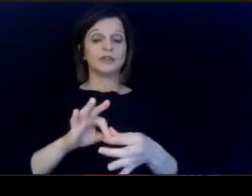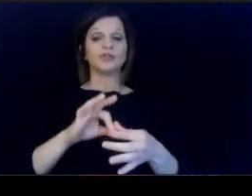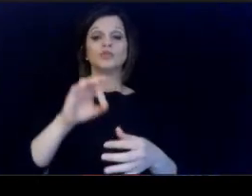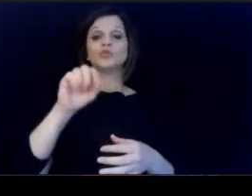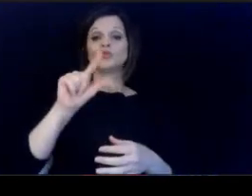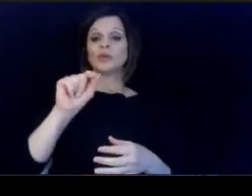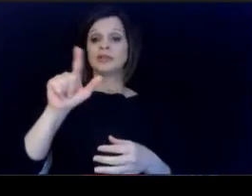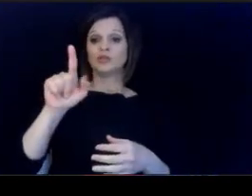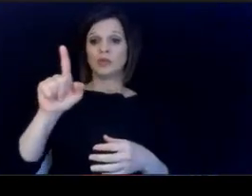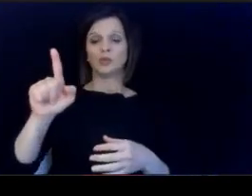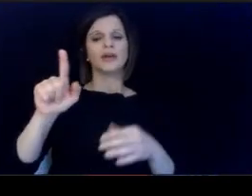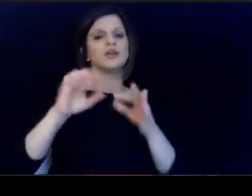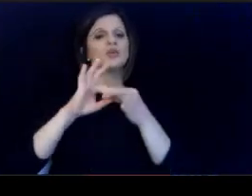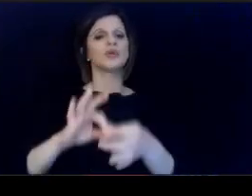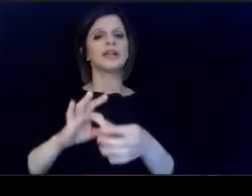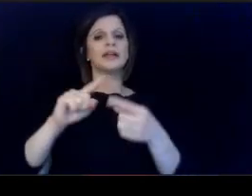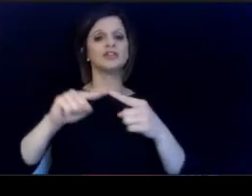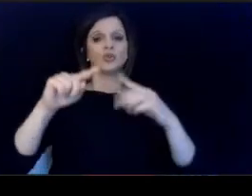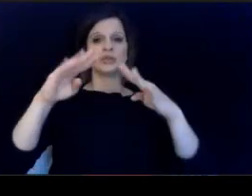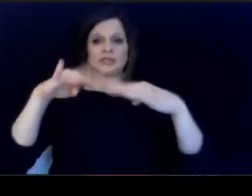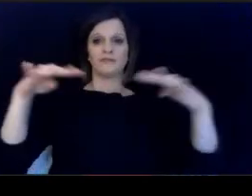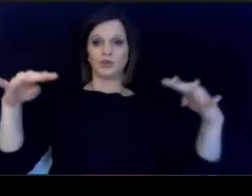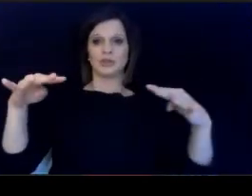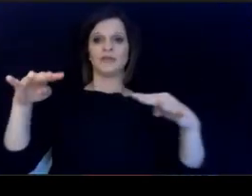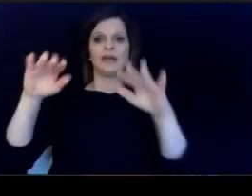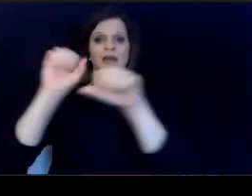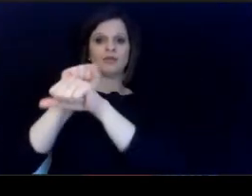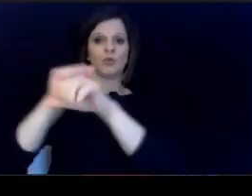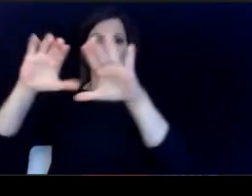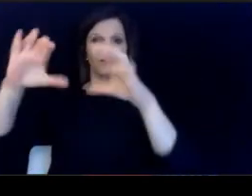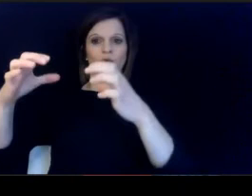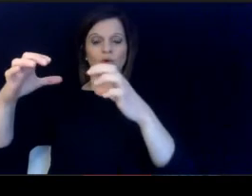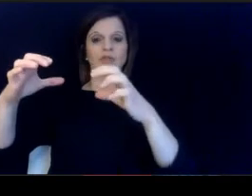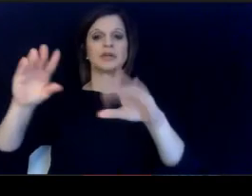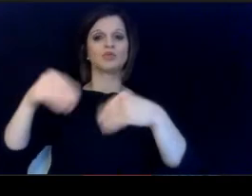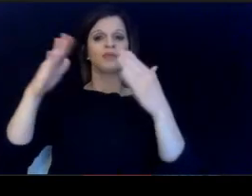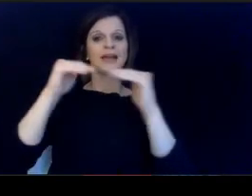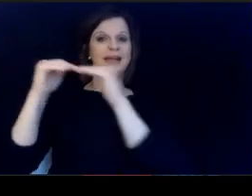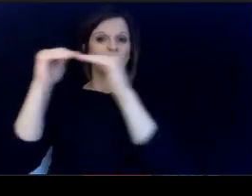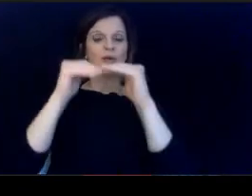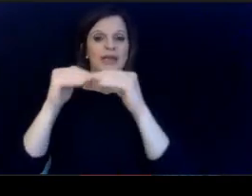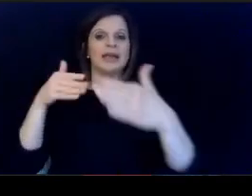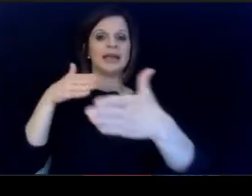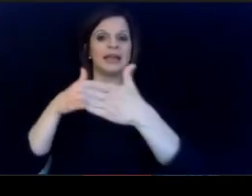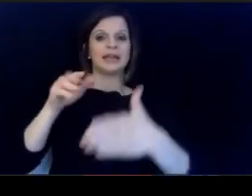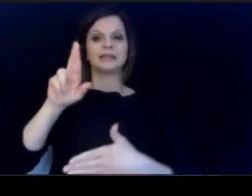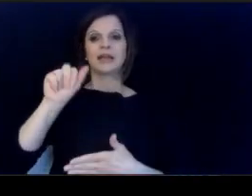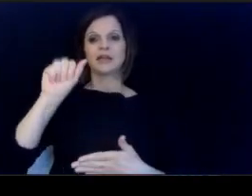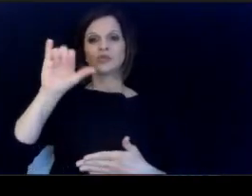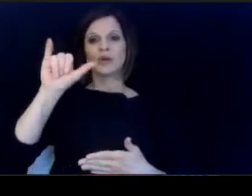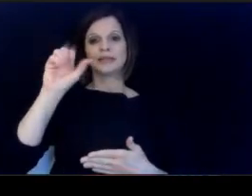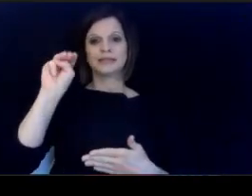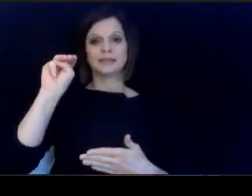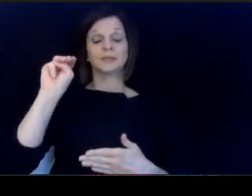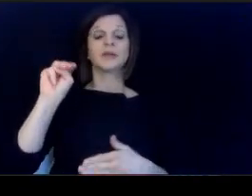educator workforce and promoting equity, an anti racism. The new Kentucky Academy for Equity in teaching.